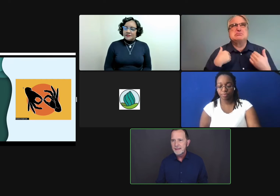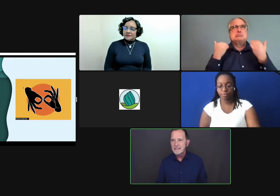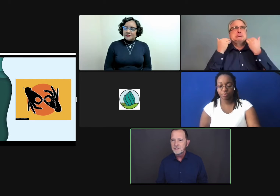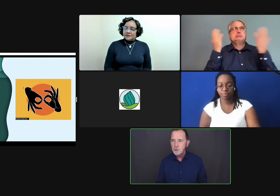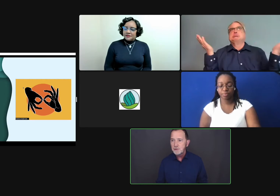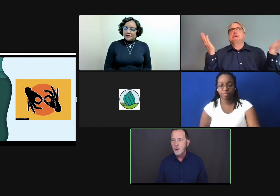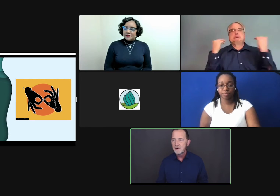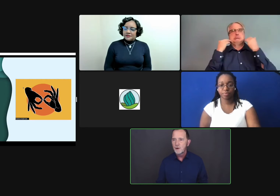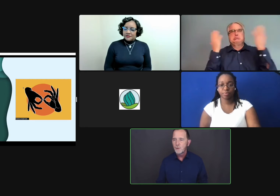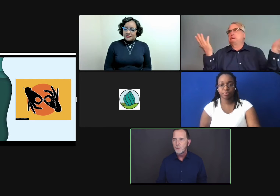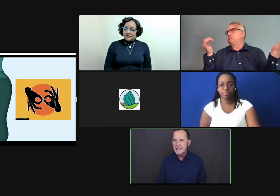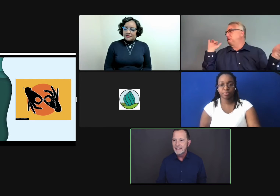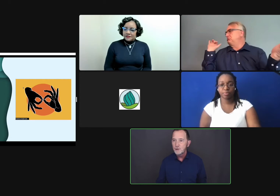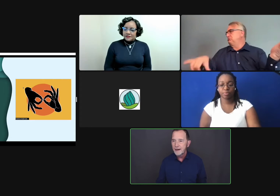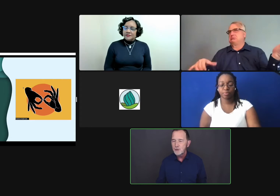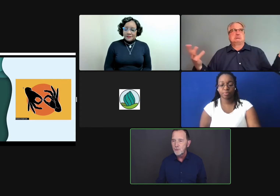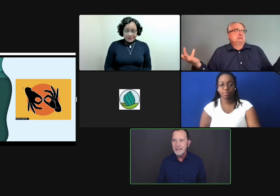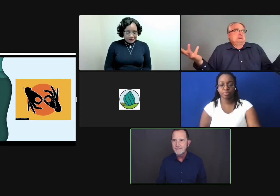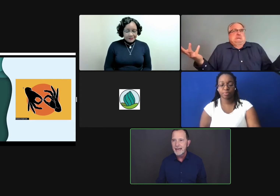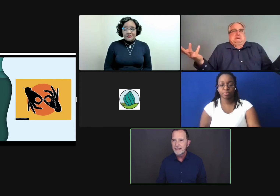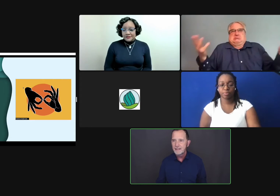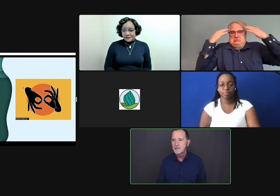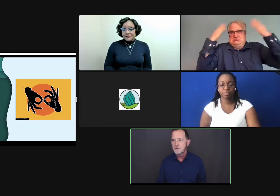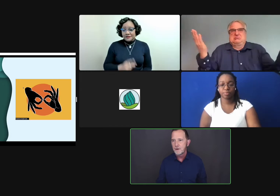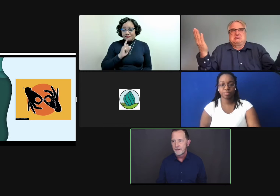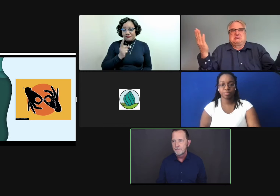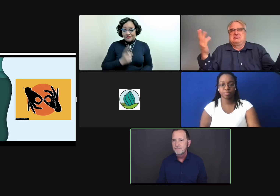because the interpreters want to know what they can do better. But we haven't had answers for them.